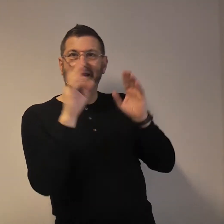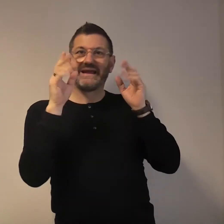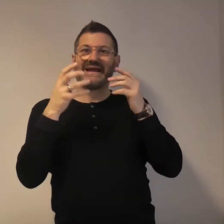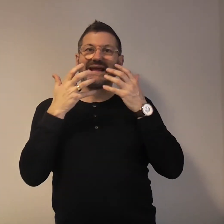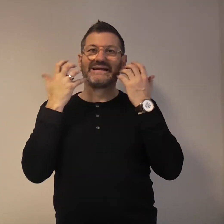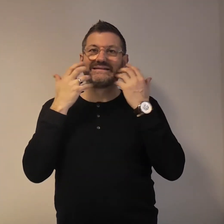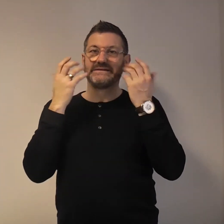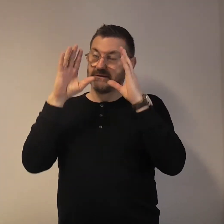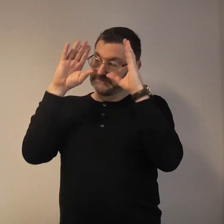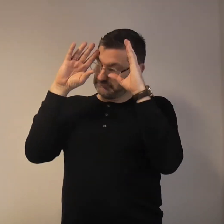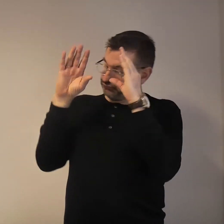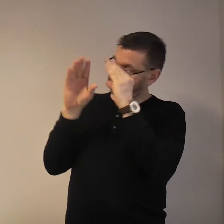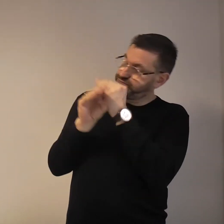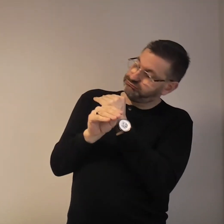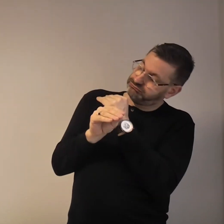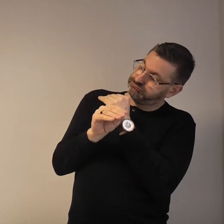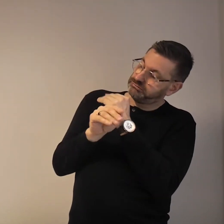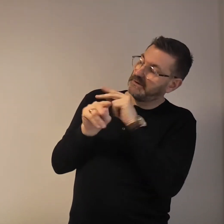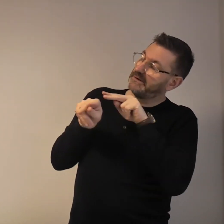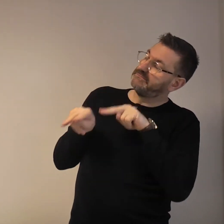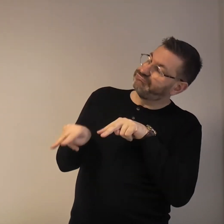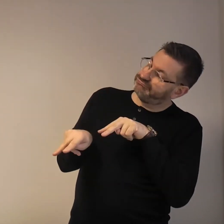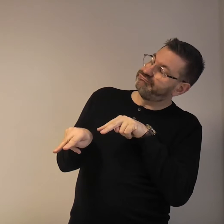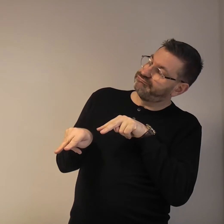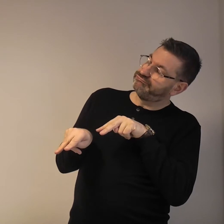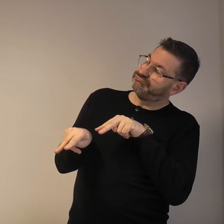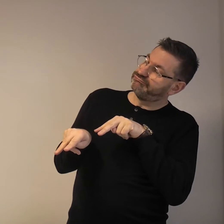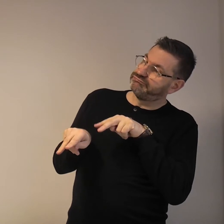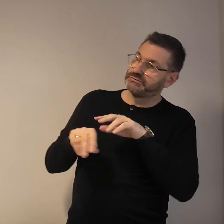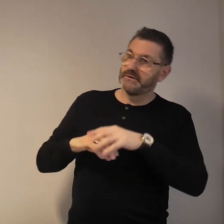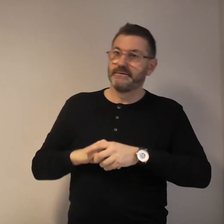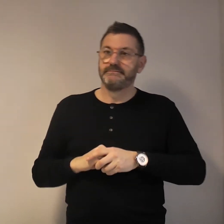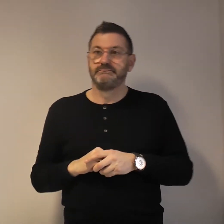Window? Cat fast asleep.